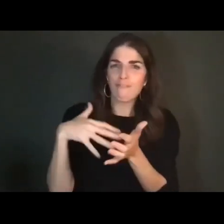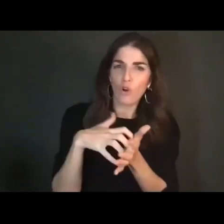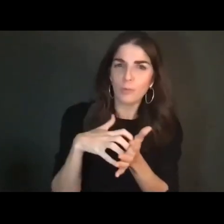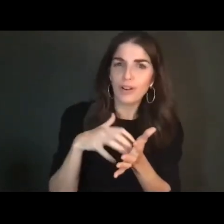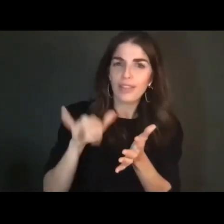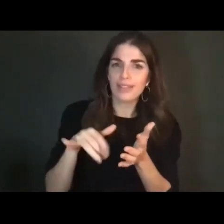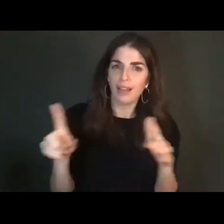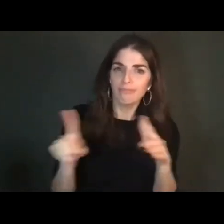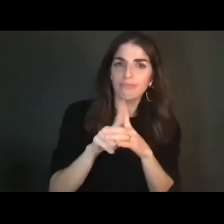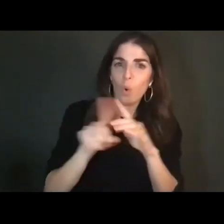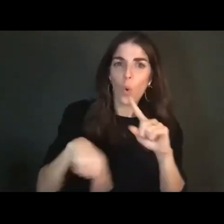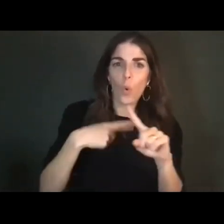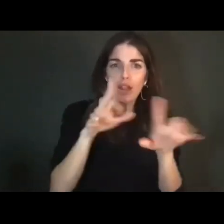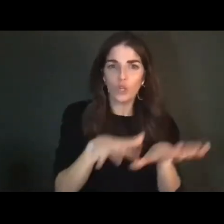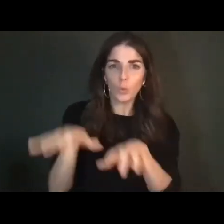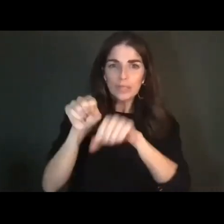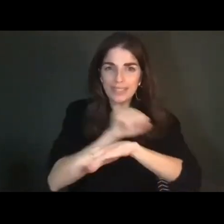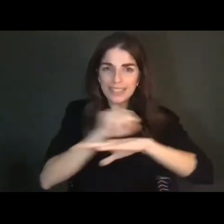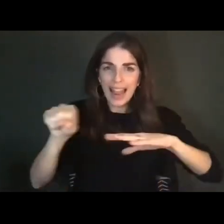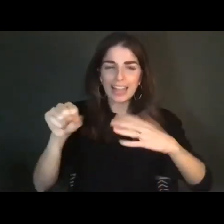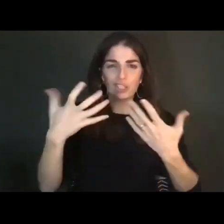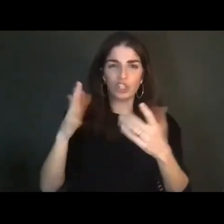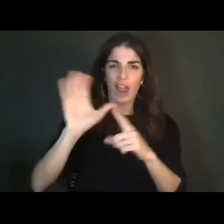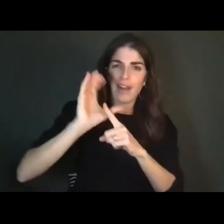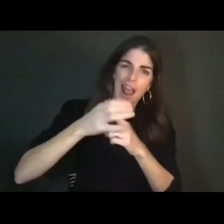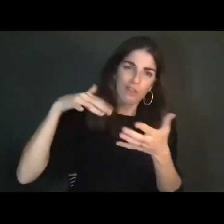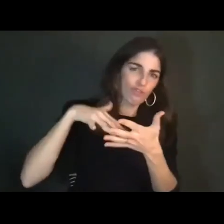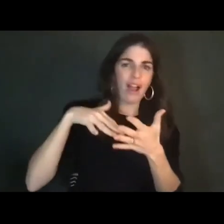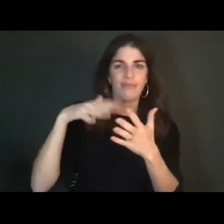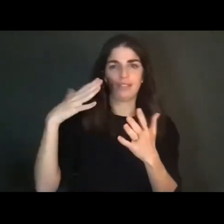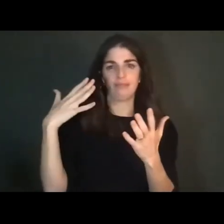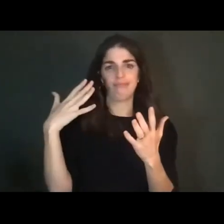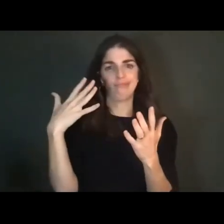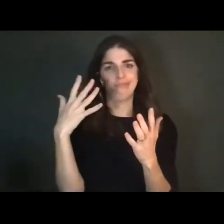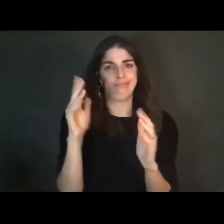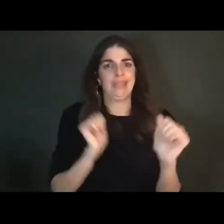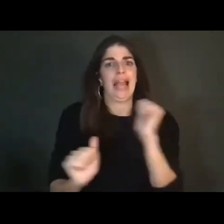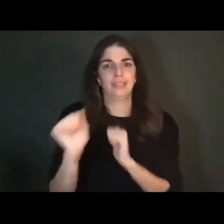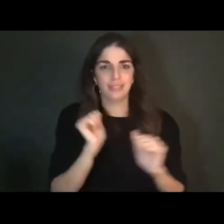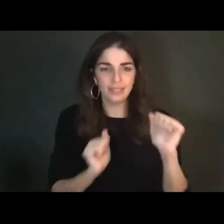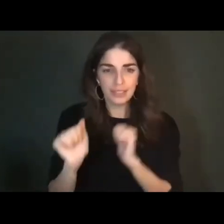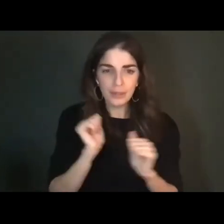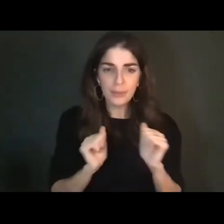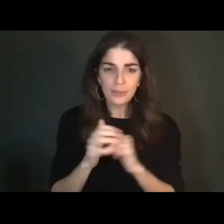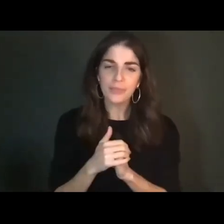play, and the kinds of insights as the ethnographer that I got to receive about my field site